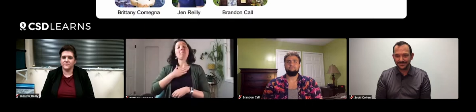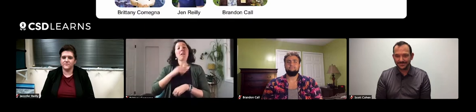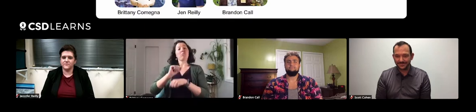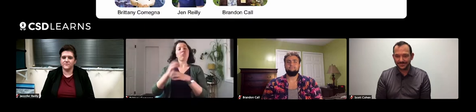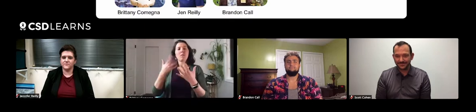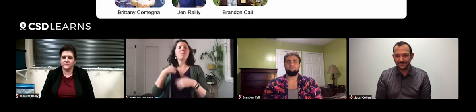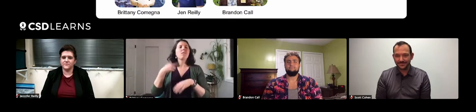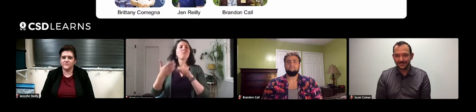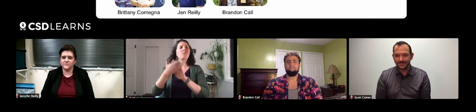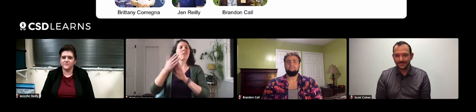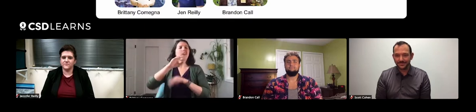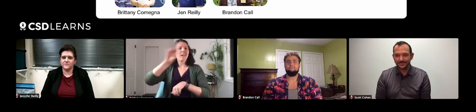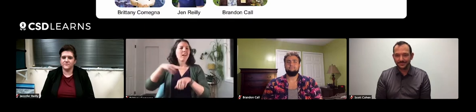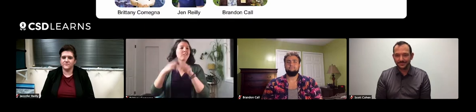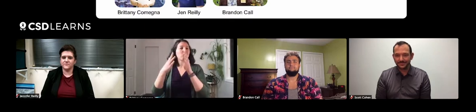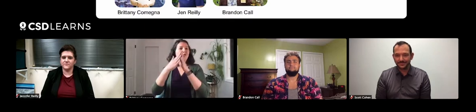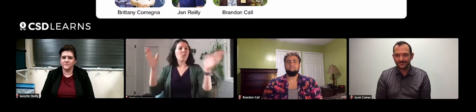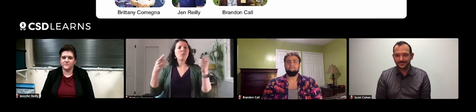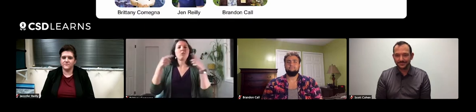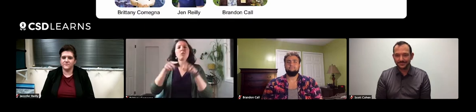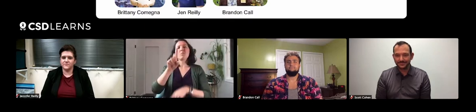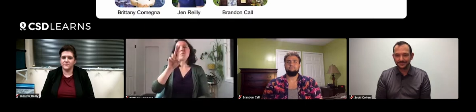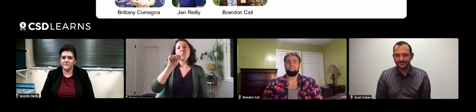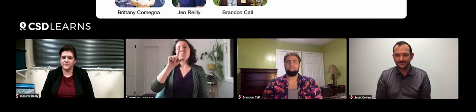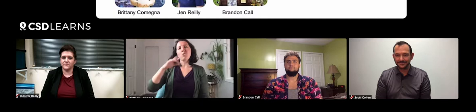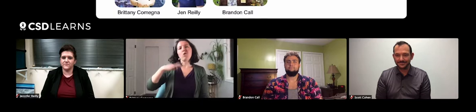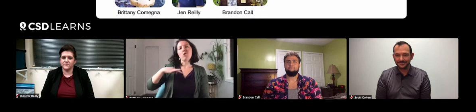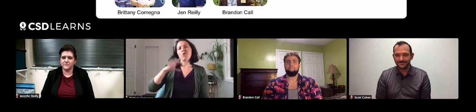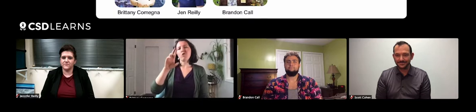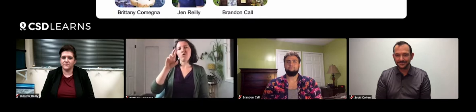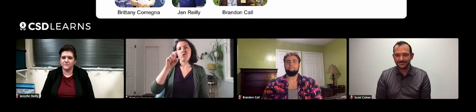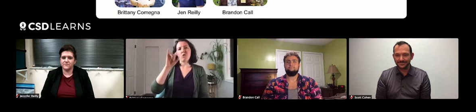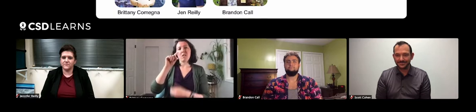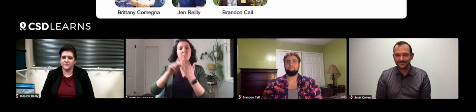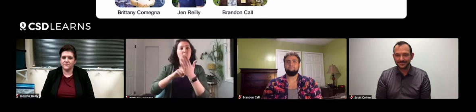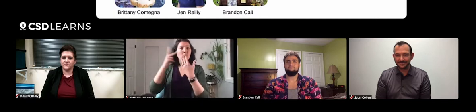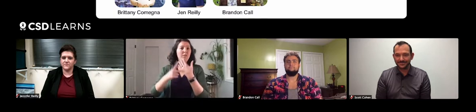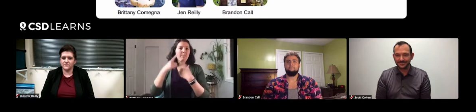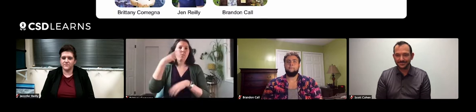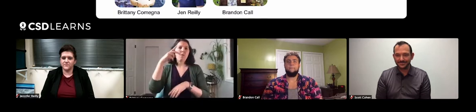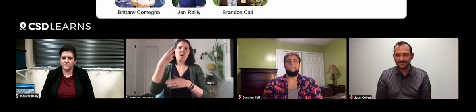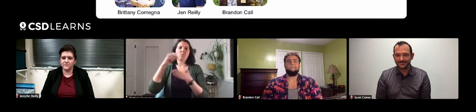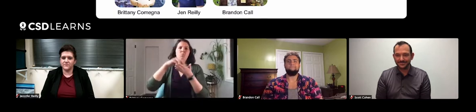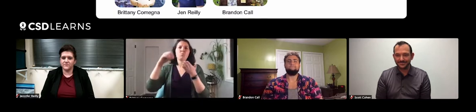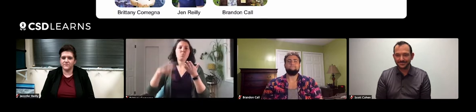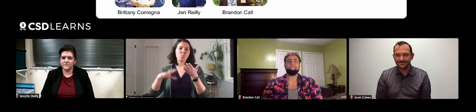and I run the National Dual Credit Program for high school students.